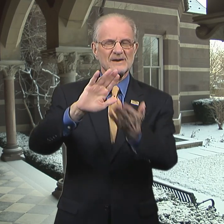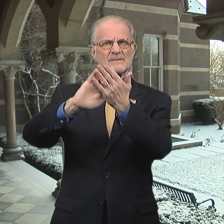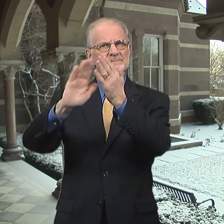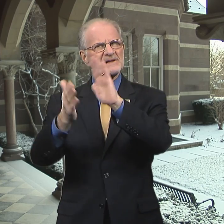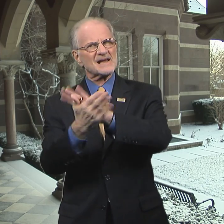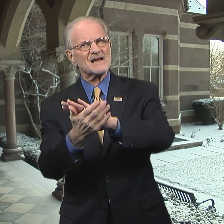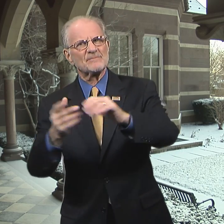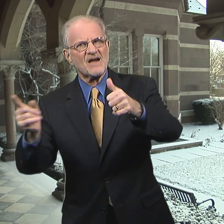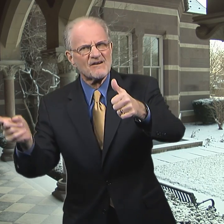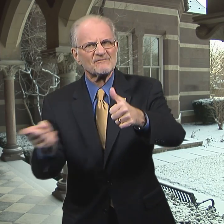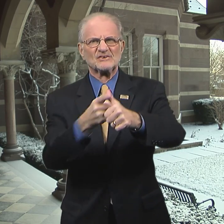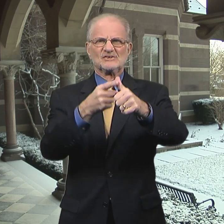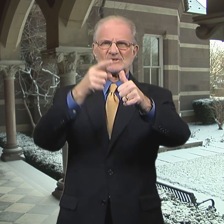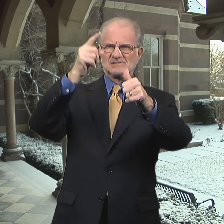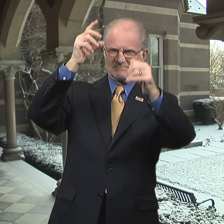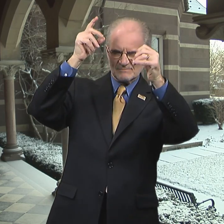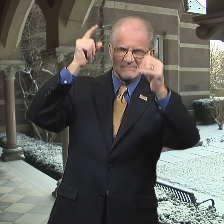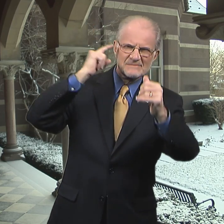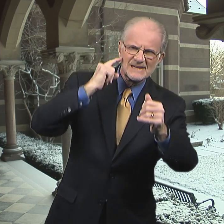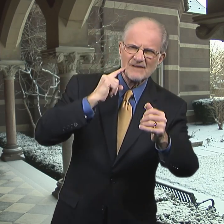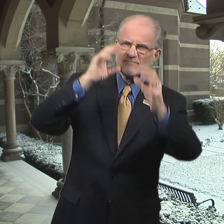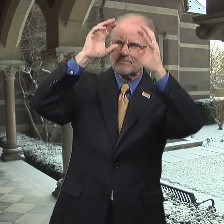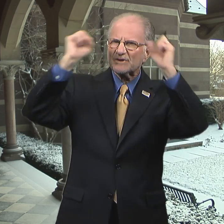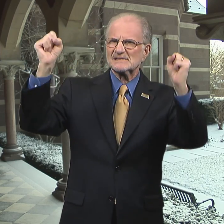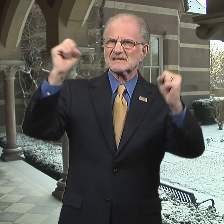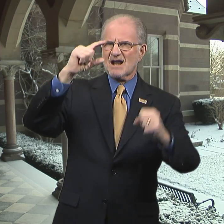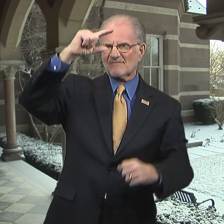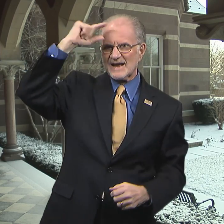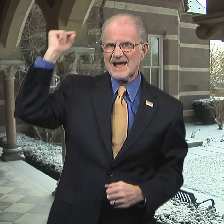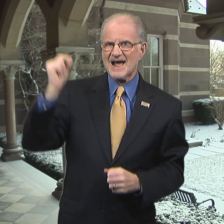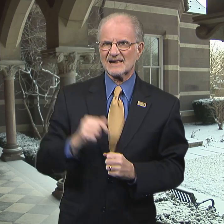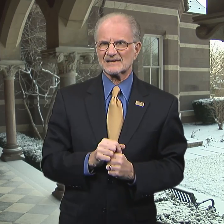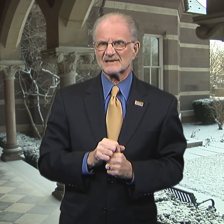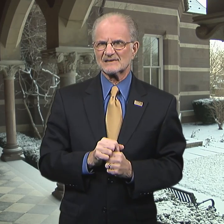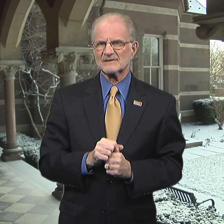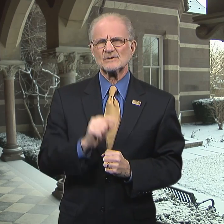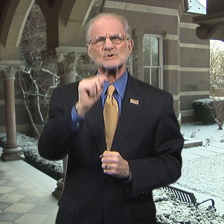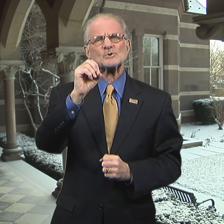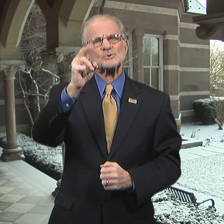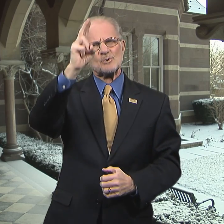became the first deaf president of Gallaudet.